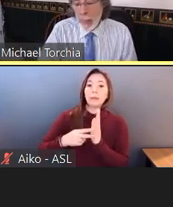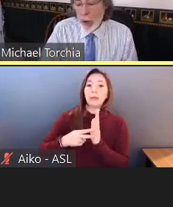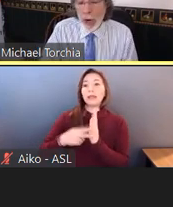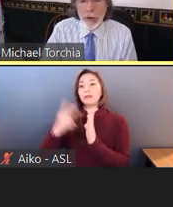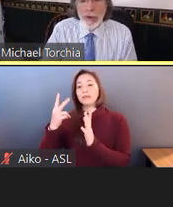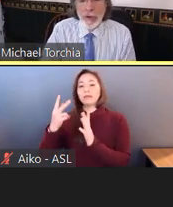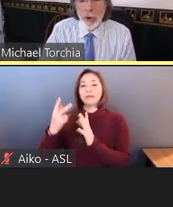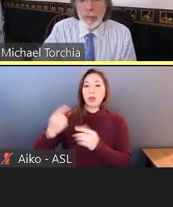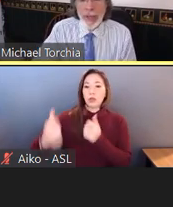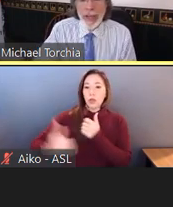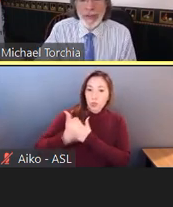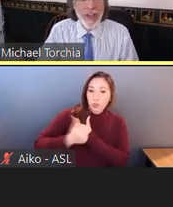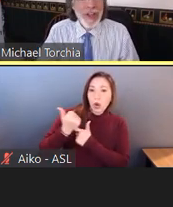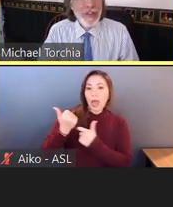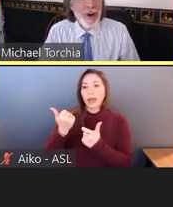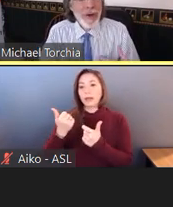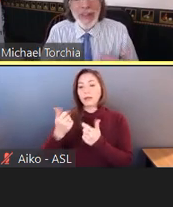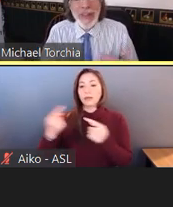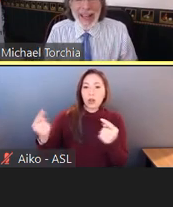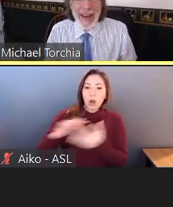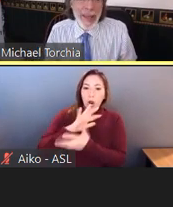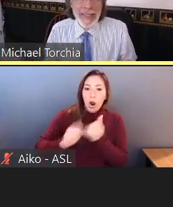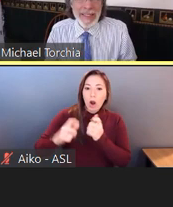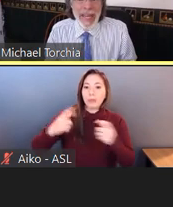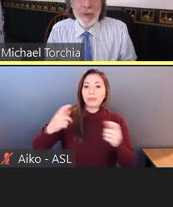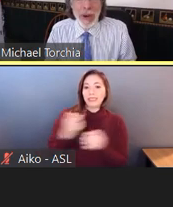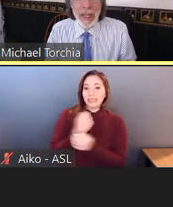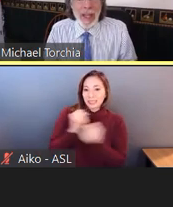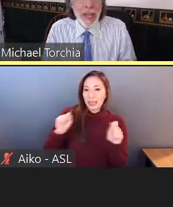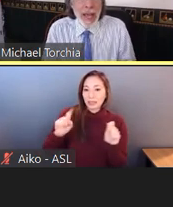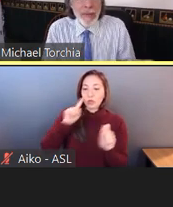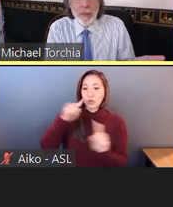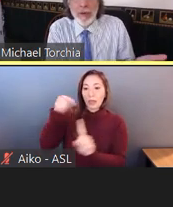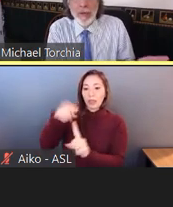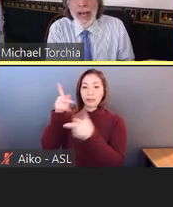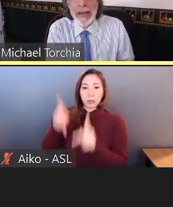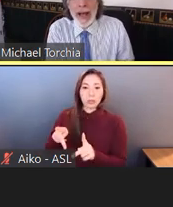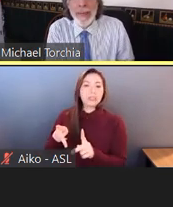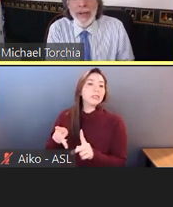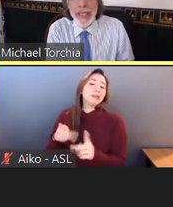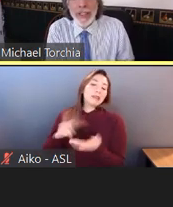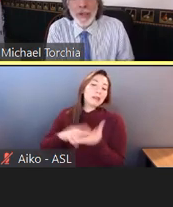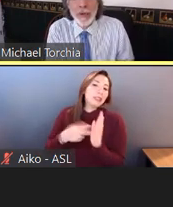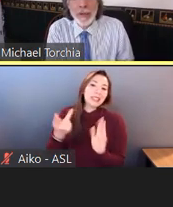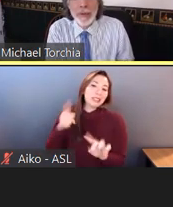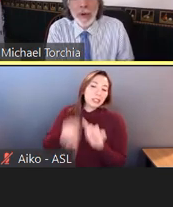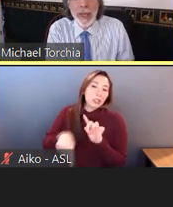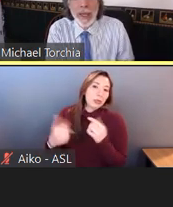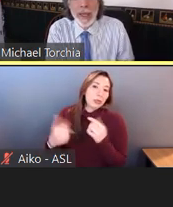or others in the workplace. So that kind of makes sense, right? You have to provide an accommodation to an employee,